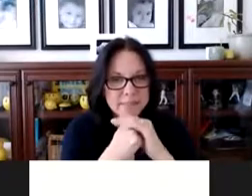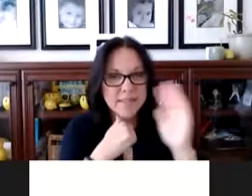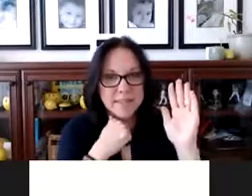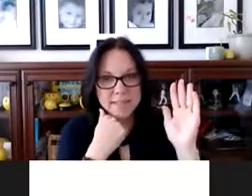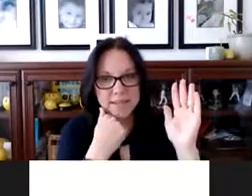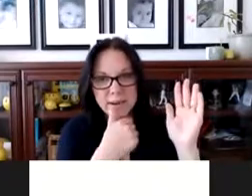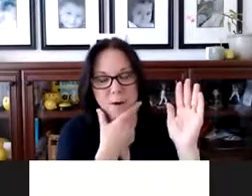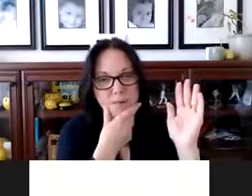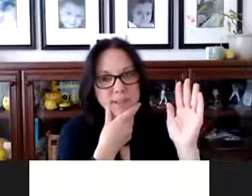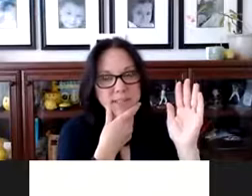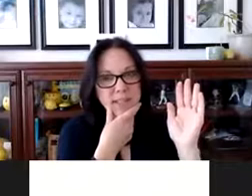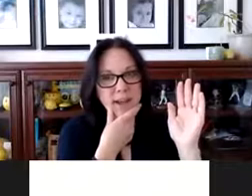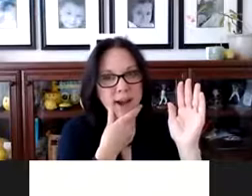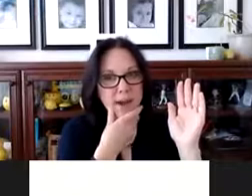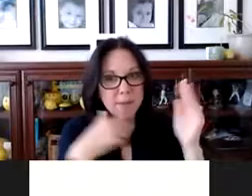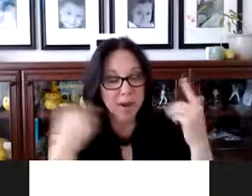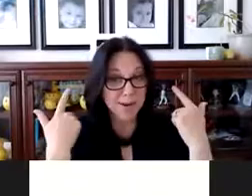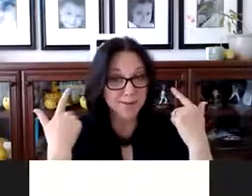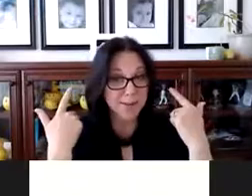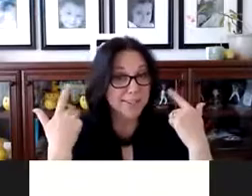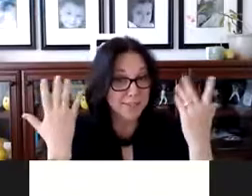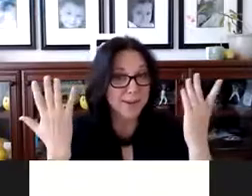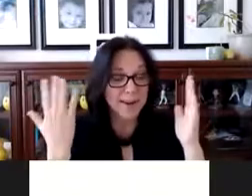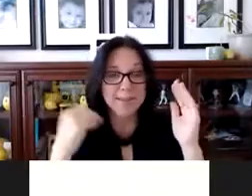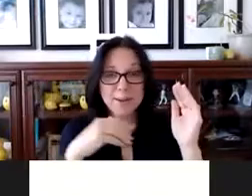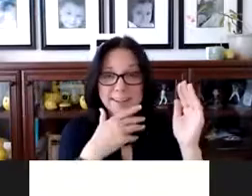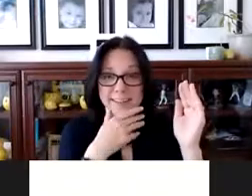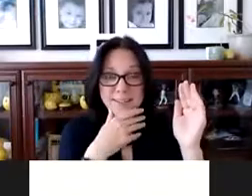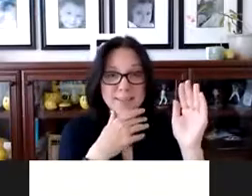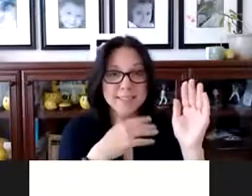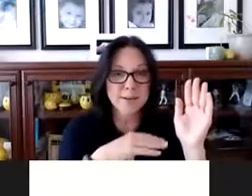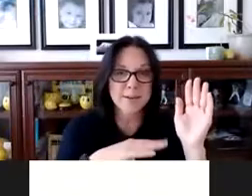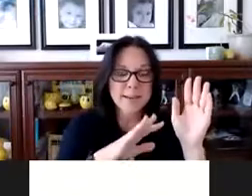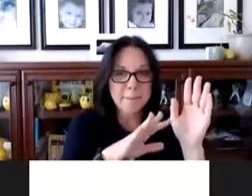This is Terry. I'm hard of hearing, so, I have hearing aids too, and so